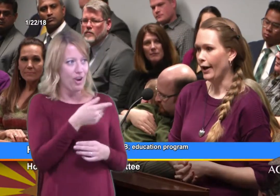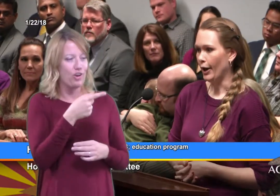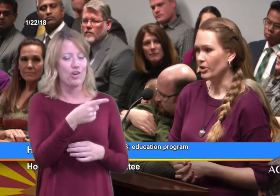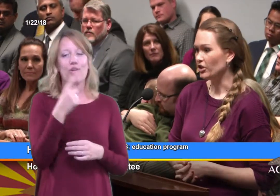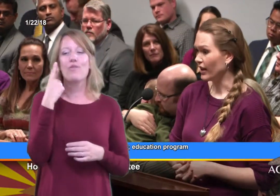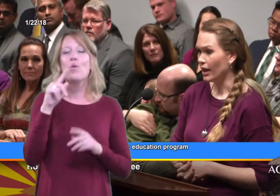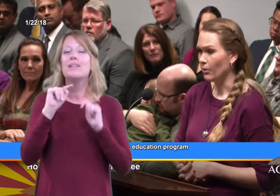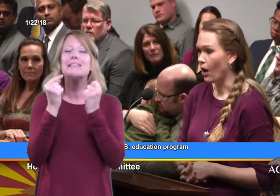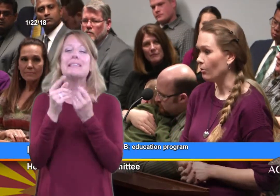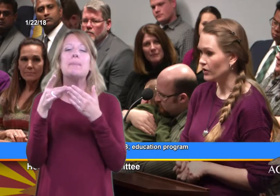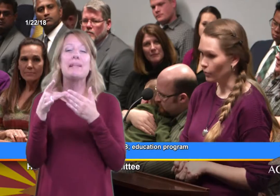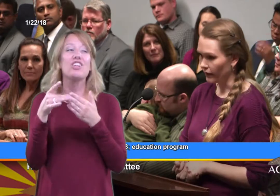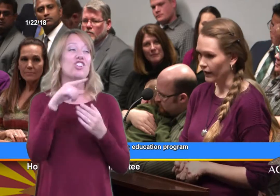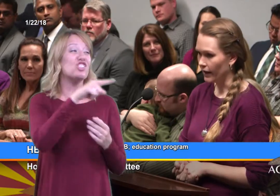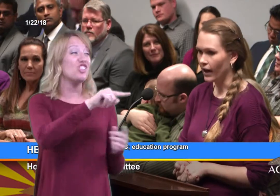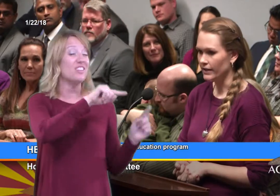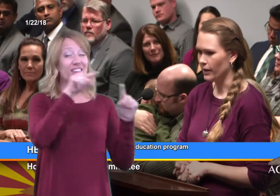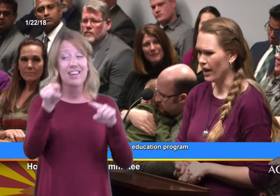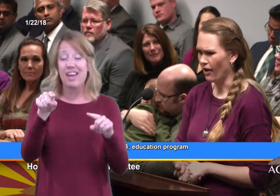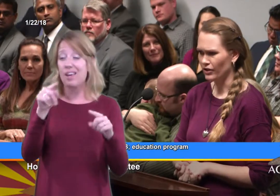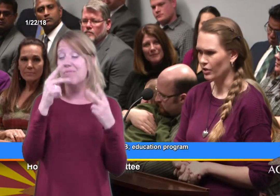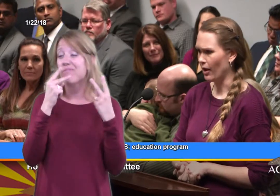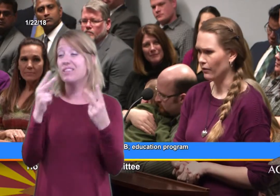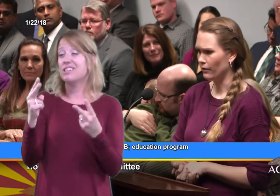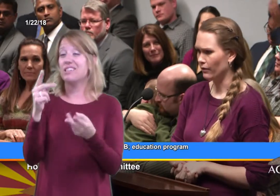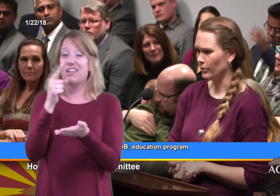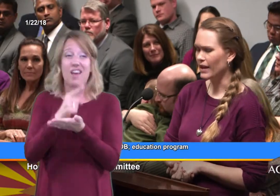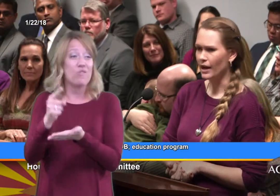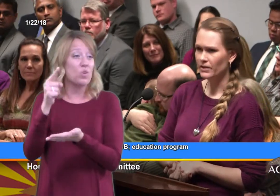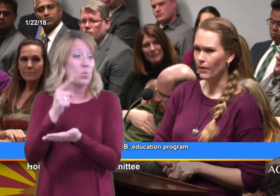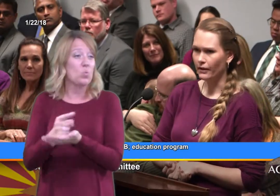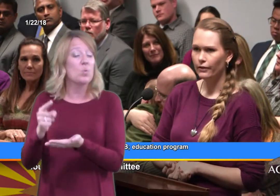and she came almost weekly. I'd say we averaged about three times a month.